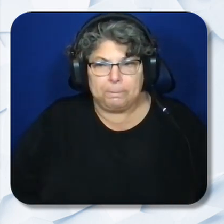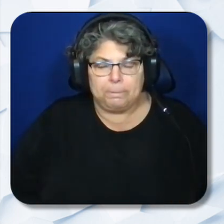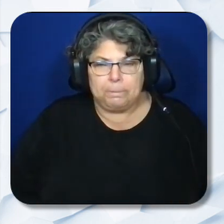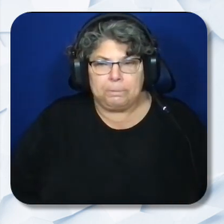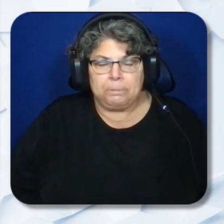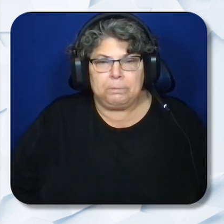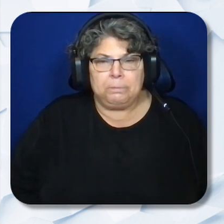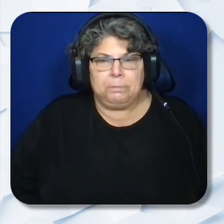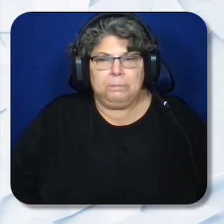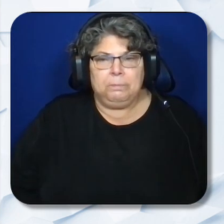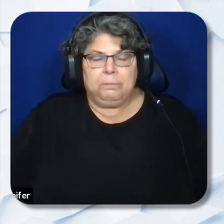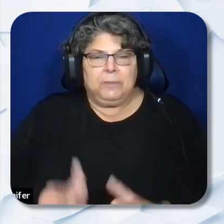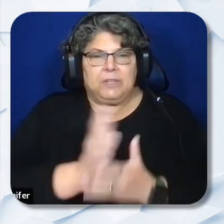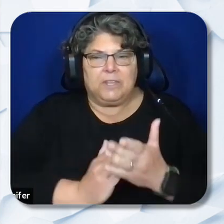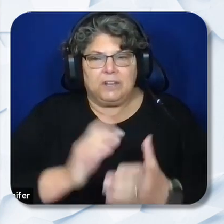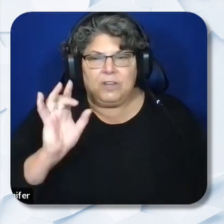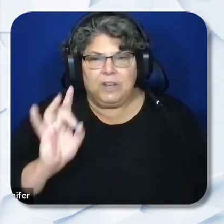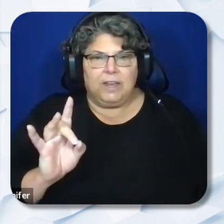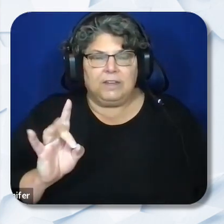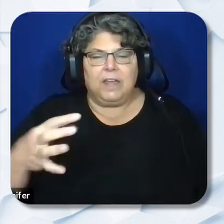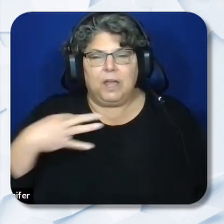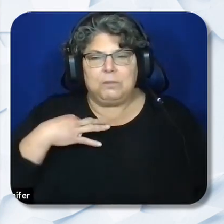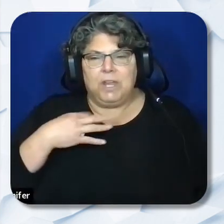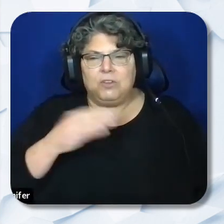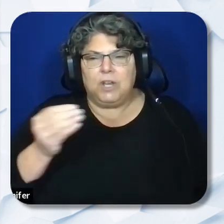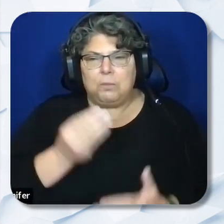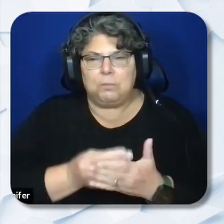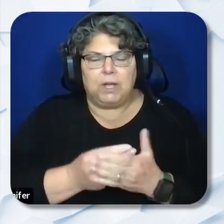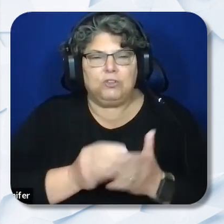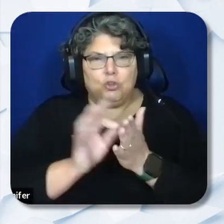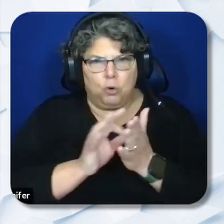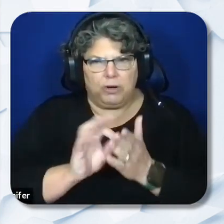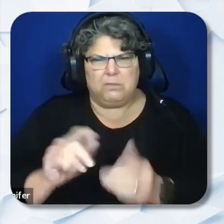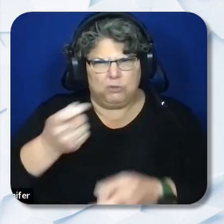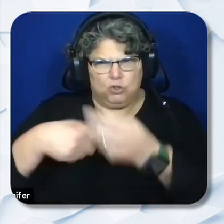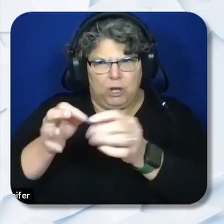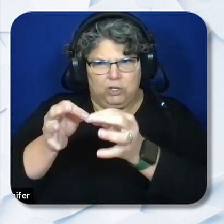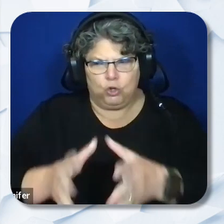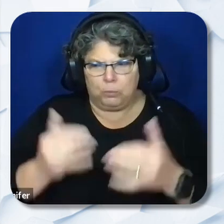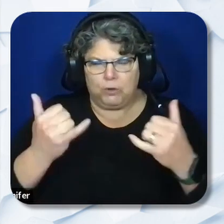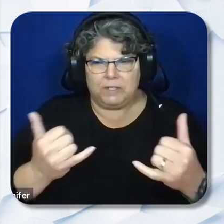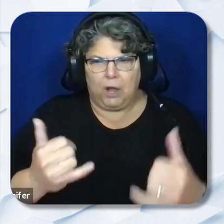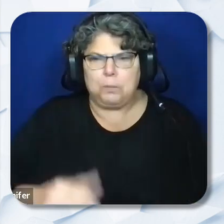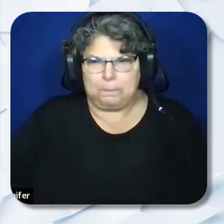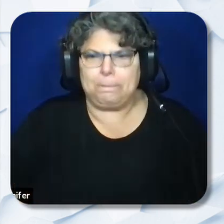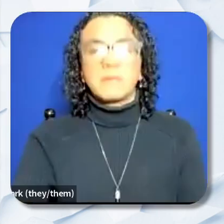Section 8 Application and Budget Scoring A: Face Page, not scored.